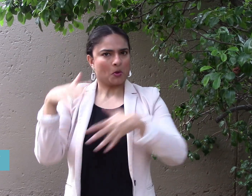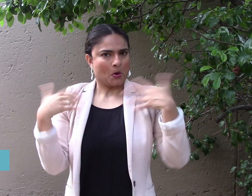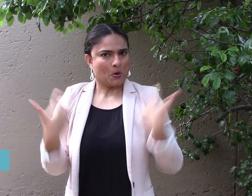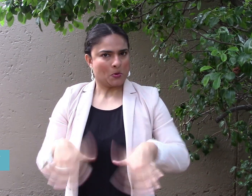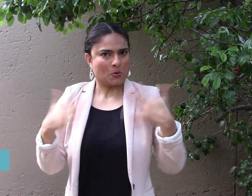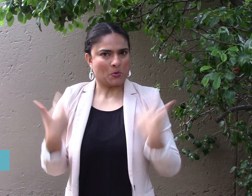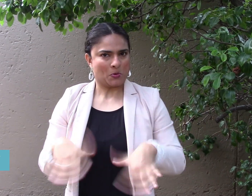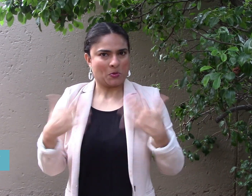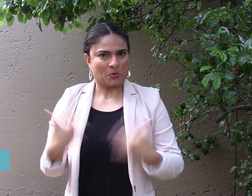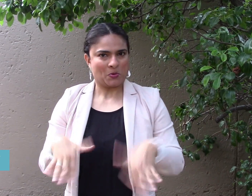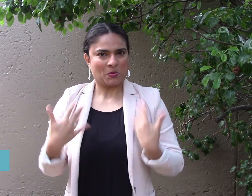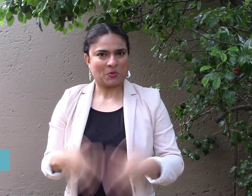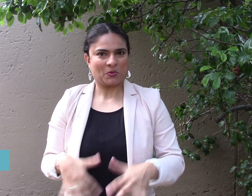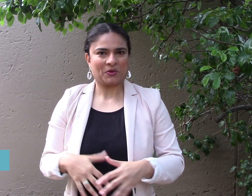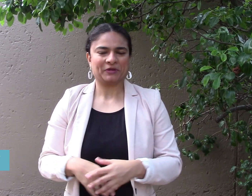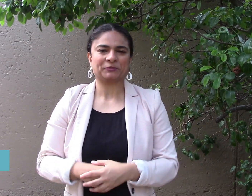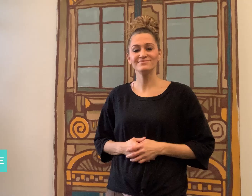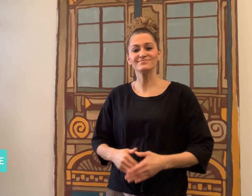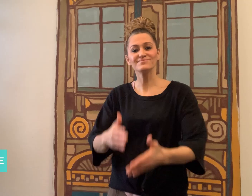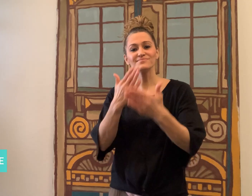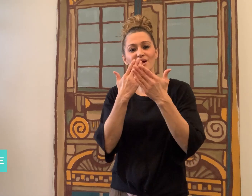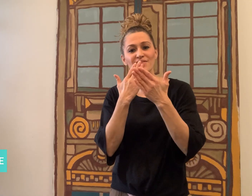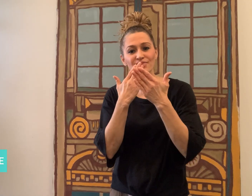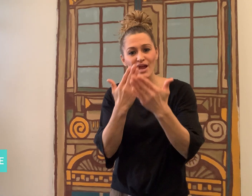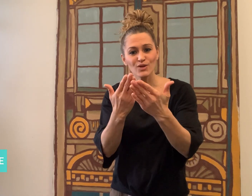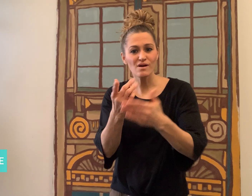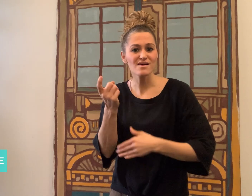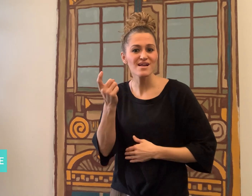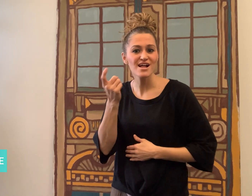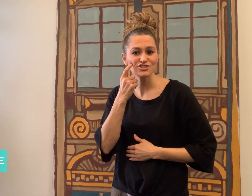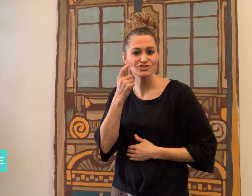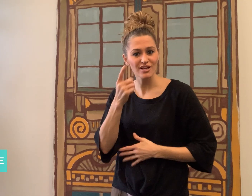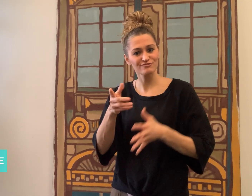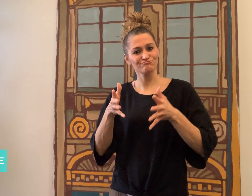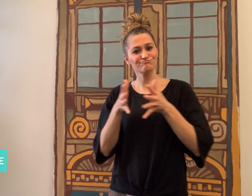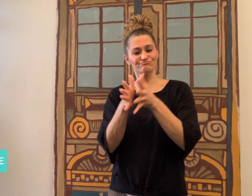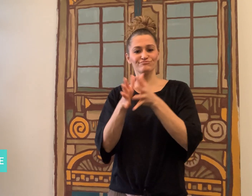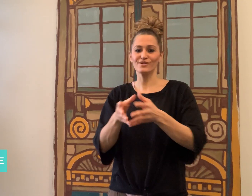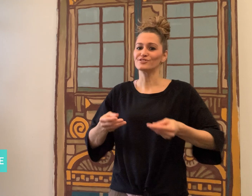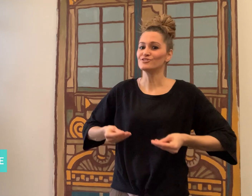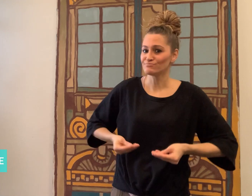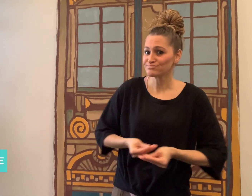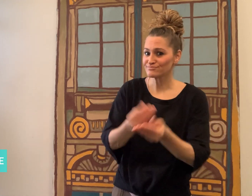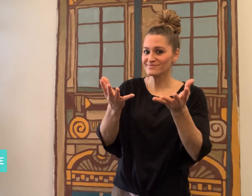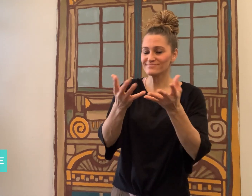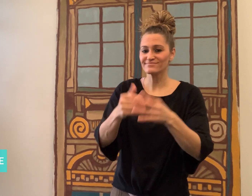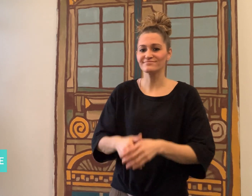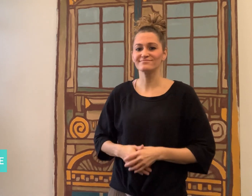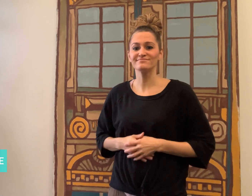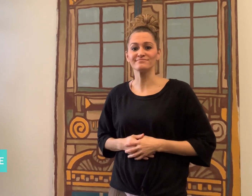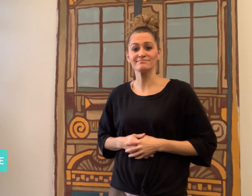Wow! [Dawn]: Thank you for sharing, Ayesha.